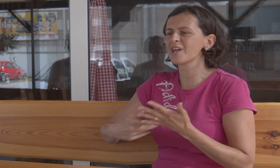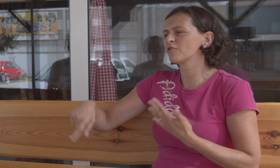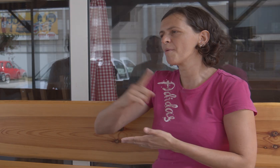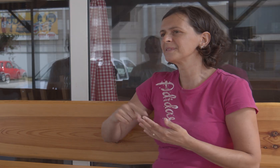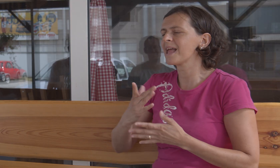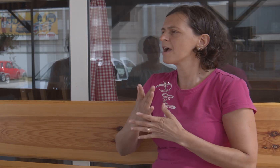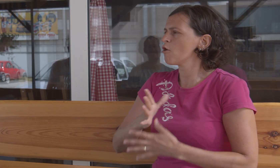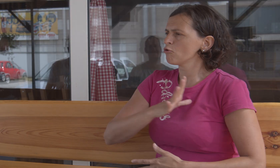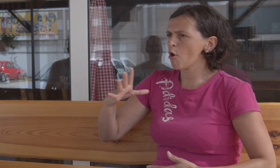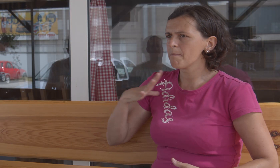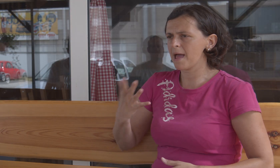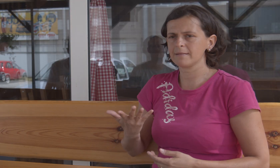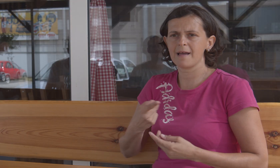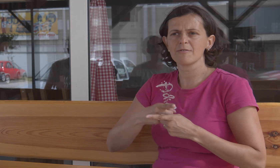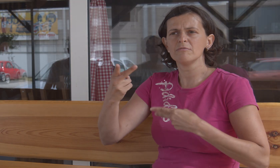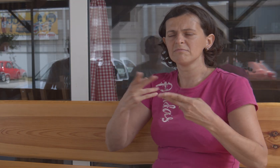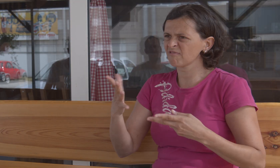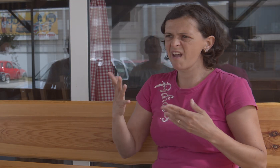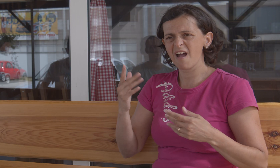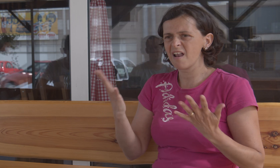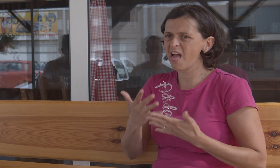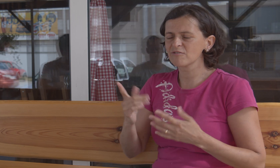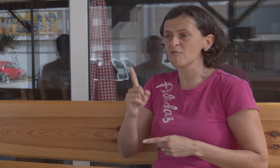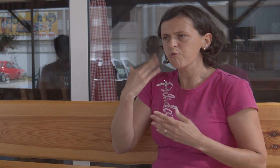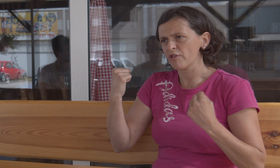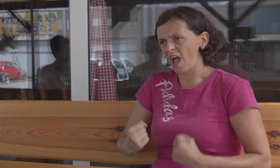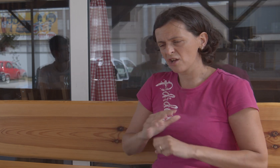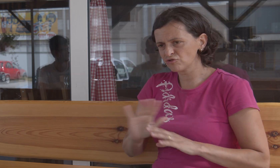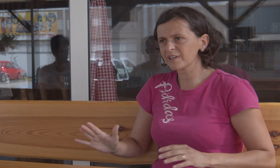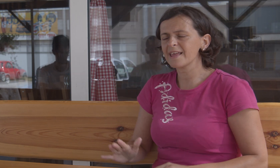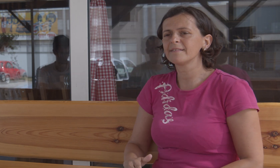From the beginning, normal pizza delivery was not easy; it was difficult.